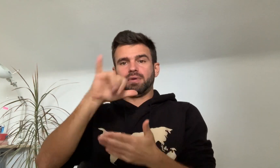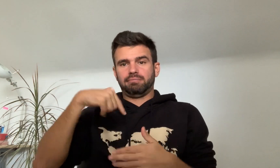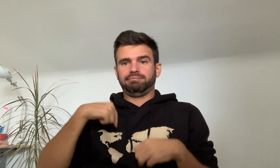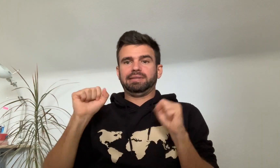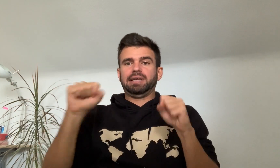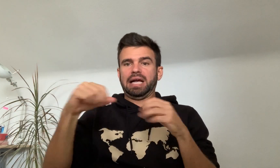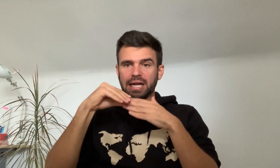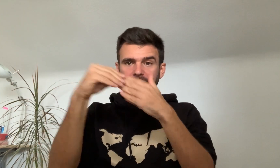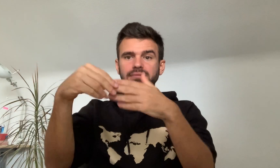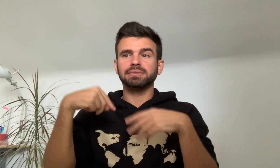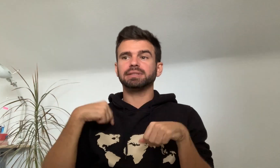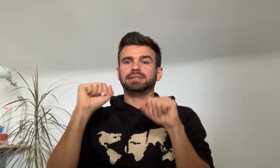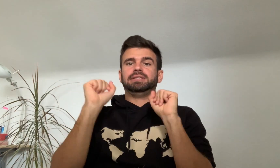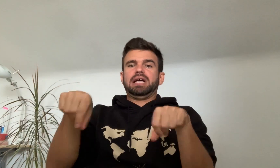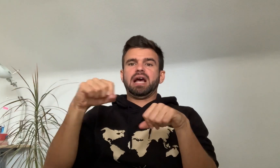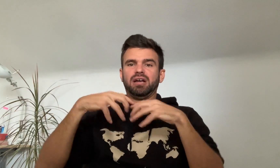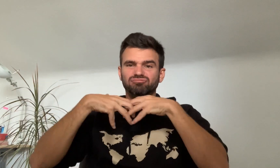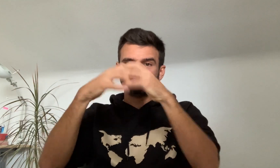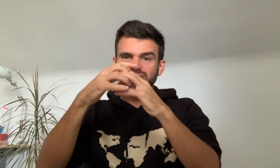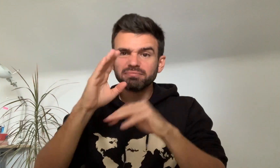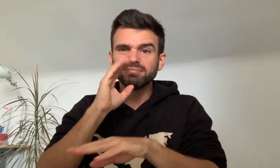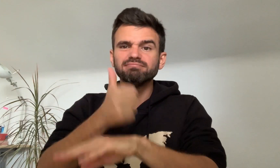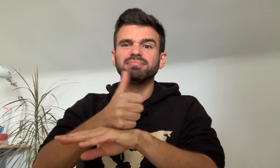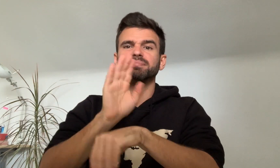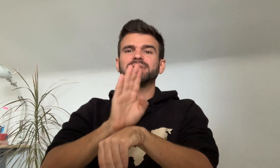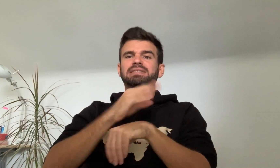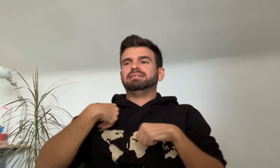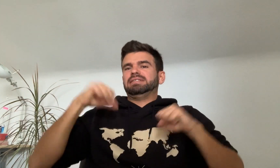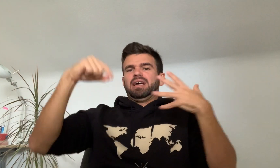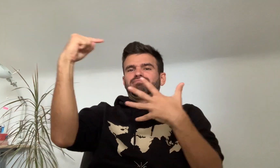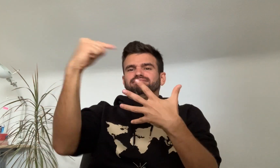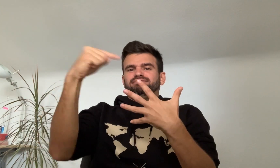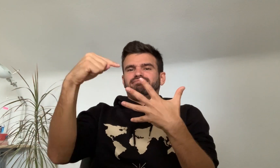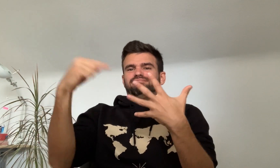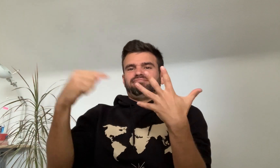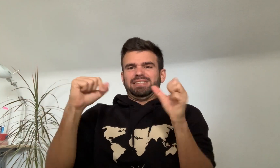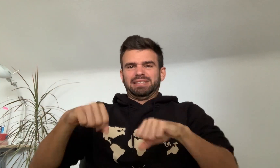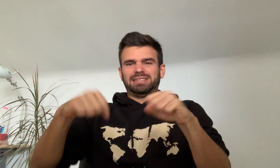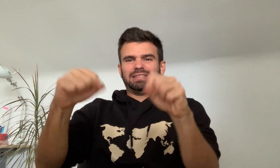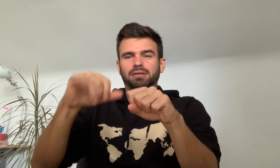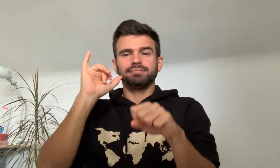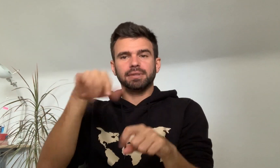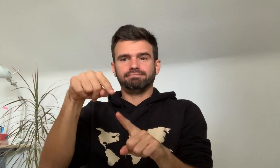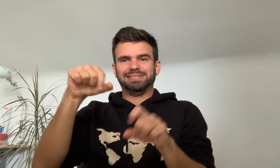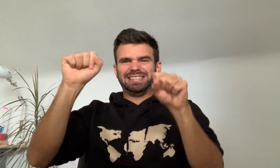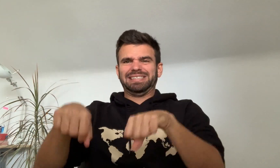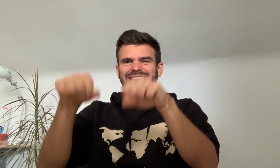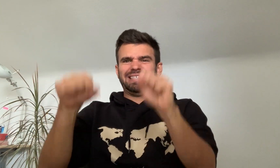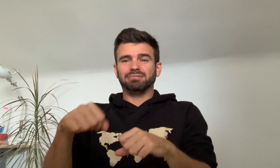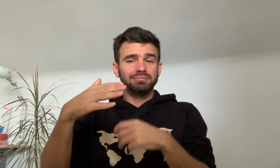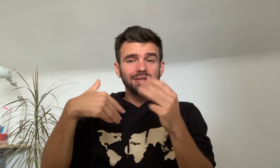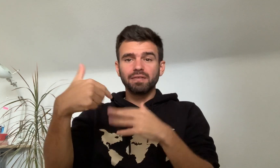I started to believe that I can lead, start a business, and many things. I can.